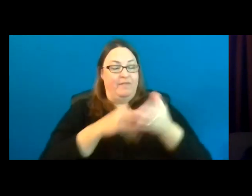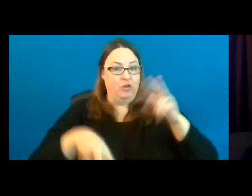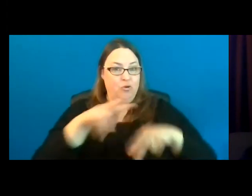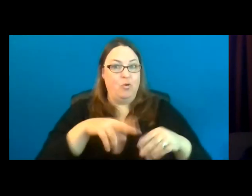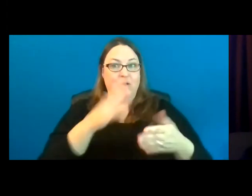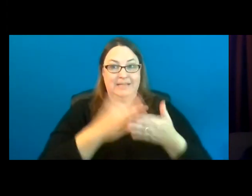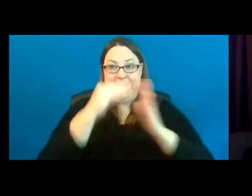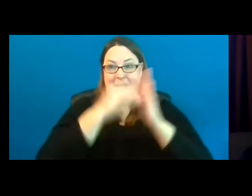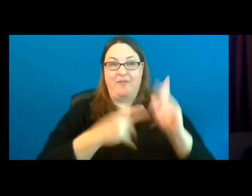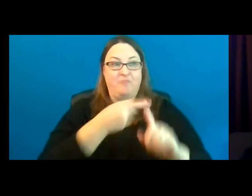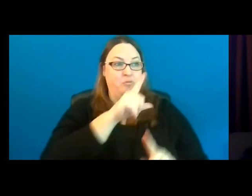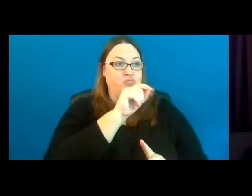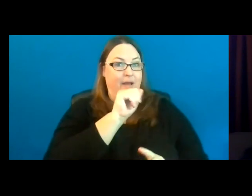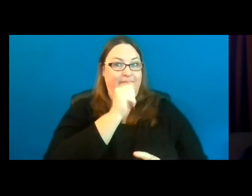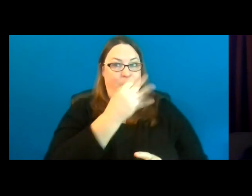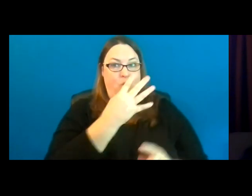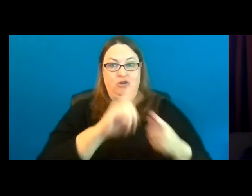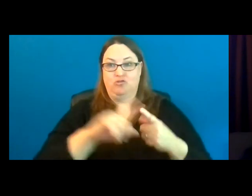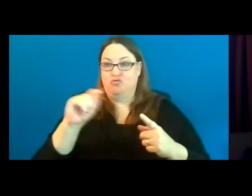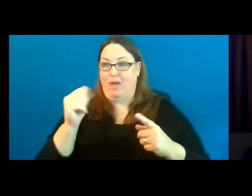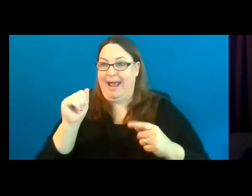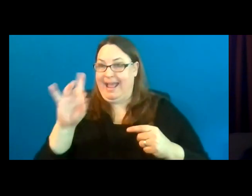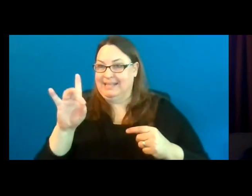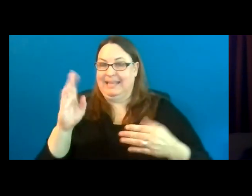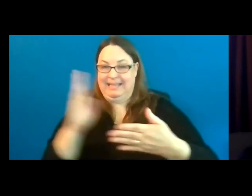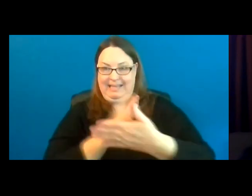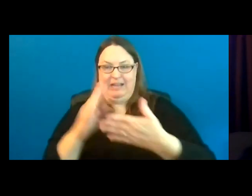communities were making changes and being more accessible in their parks.